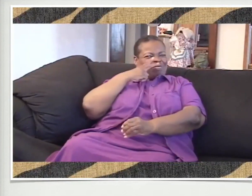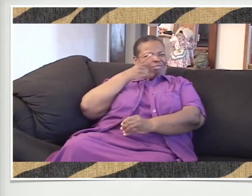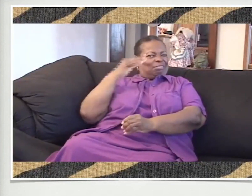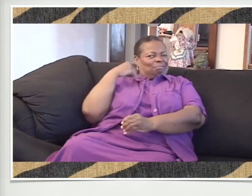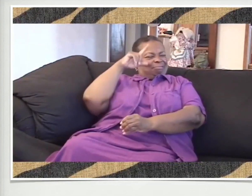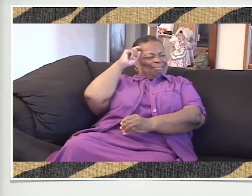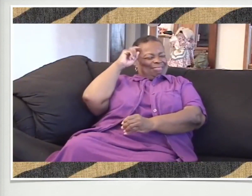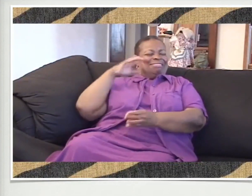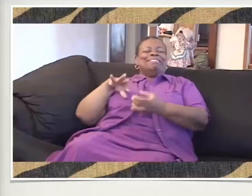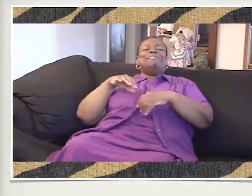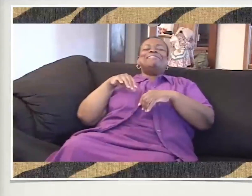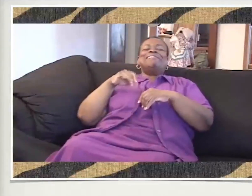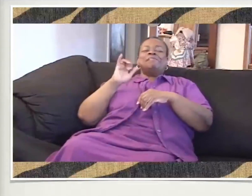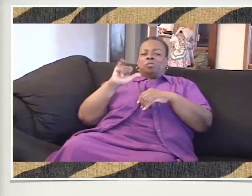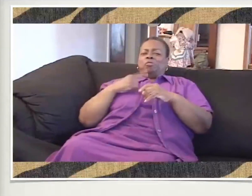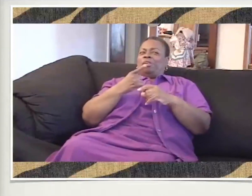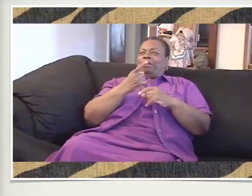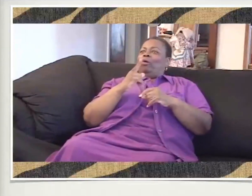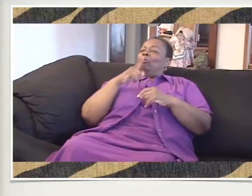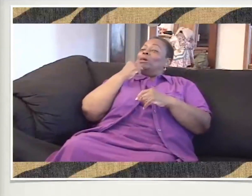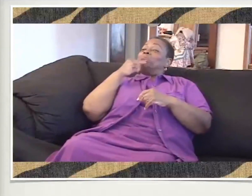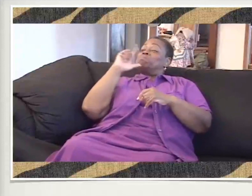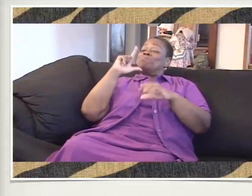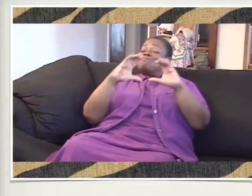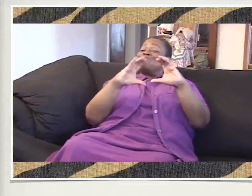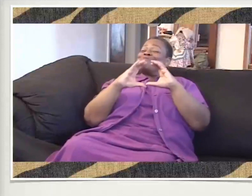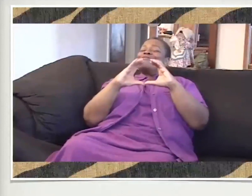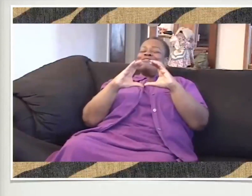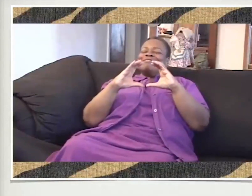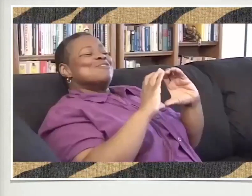But I saw her last summer. She still lives there.